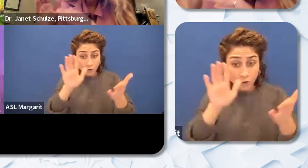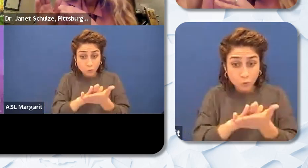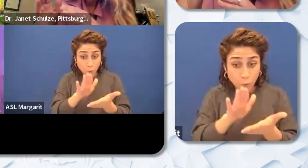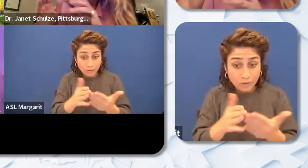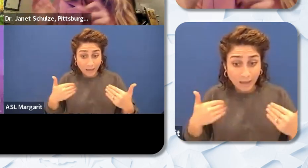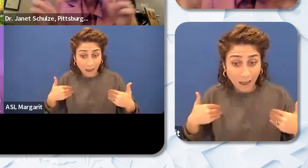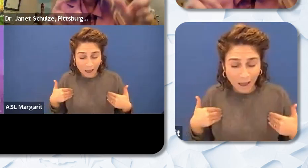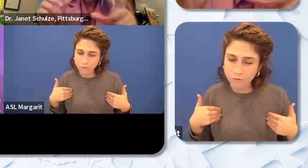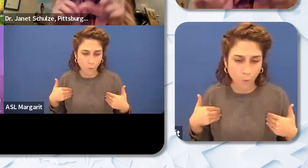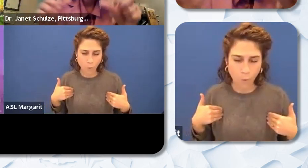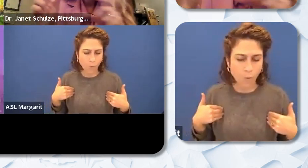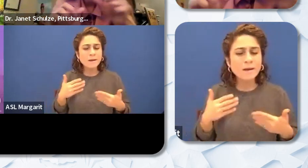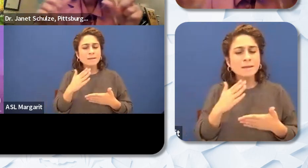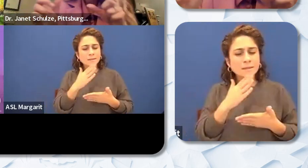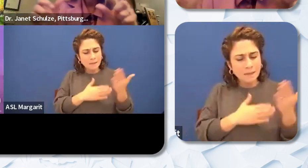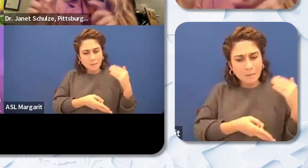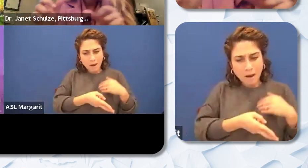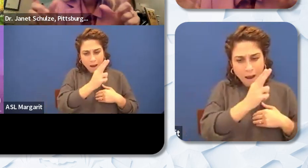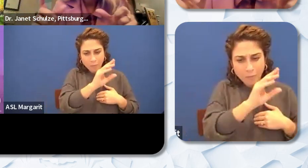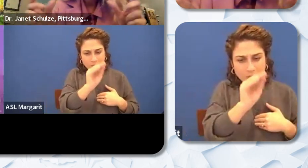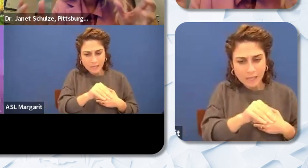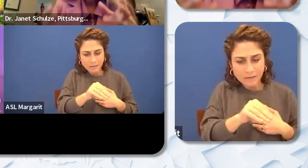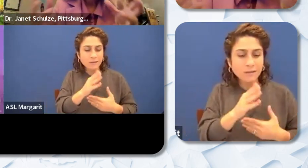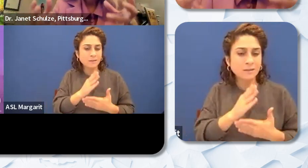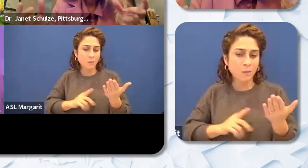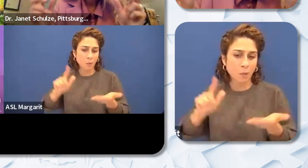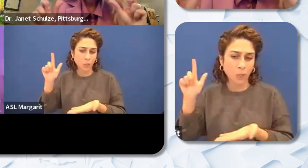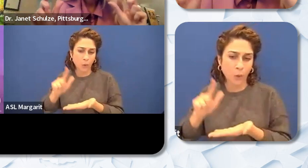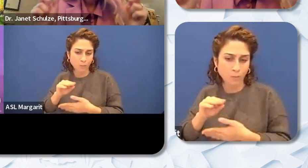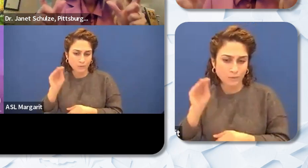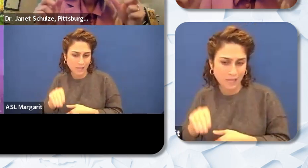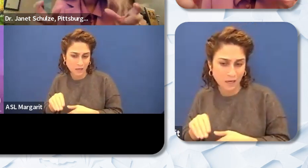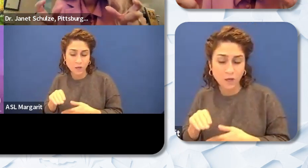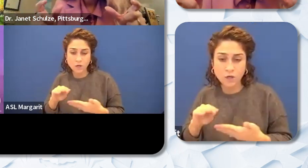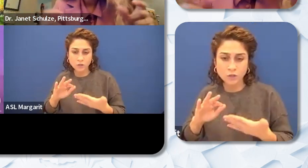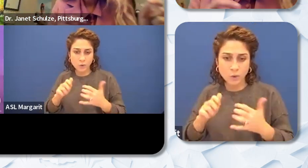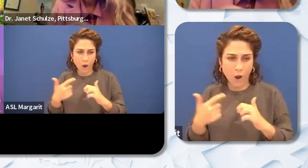some with the lower. So then that means we have to really look at how can we be very intentional